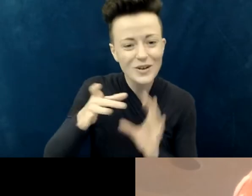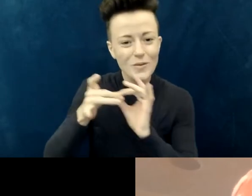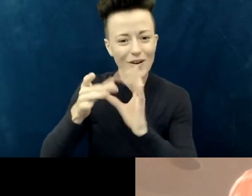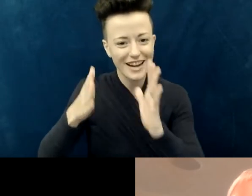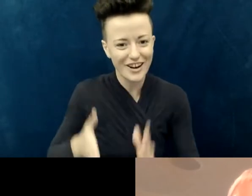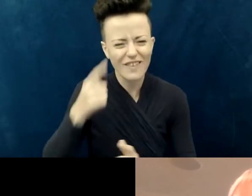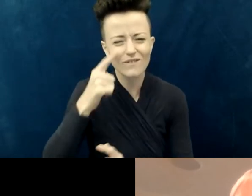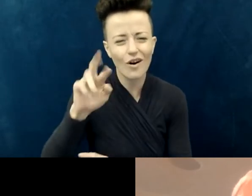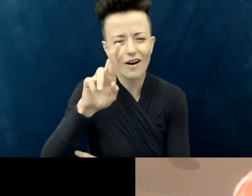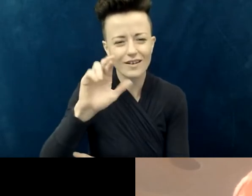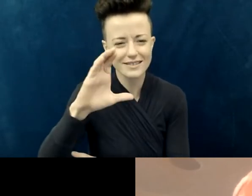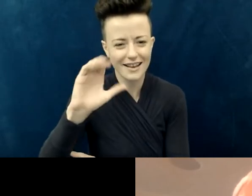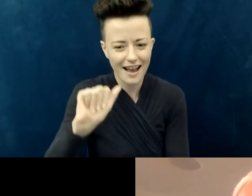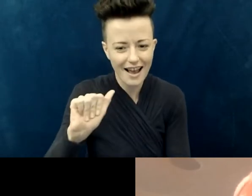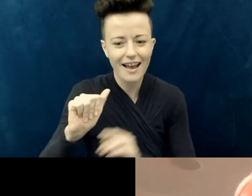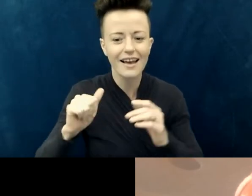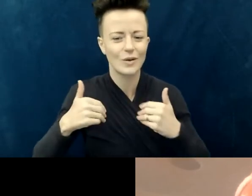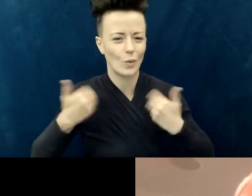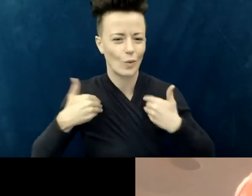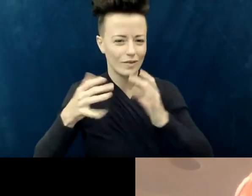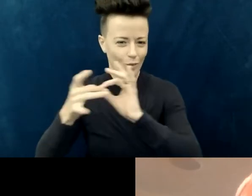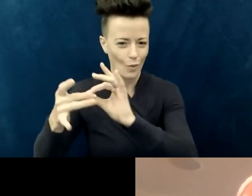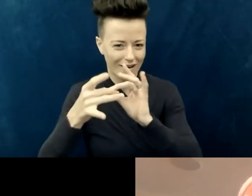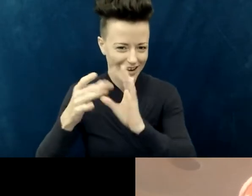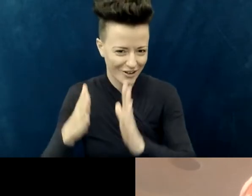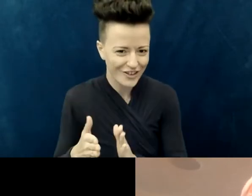in America, which means Erika Fleming and I